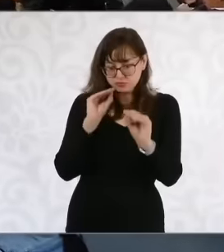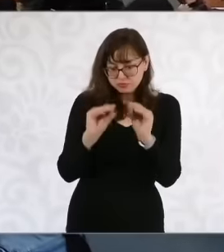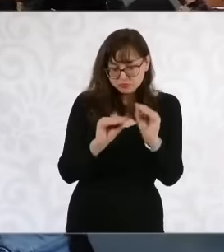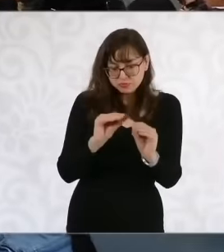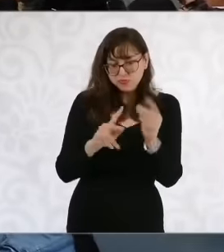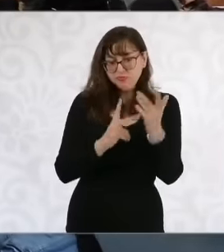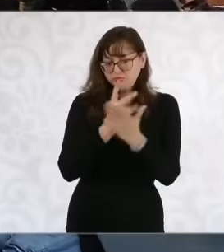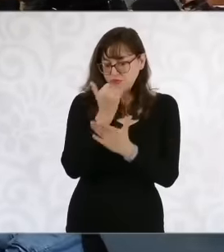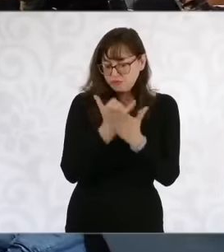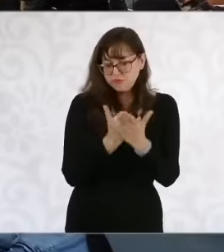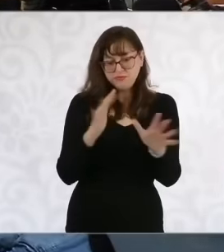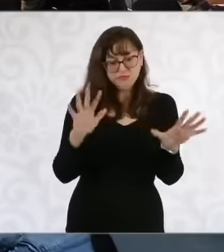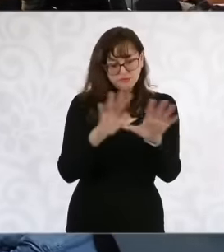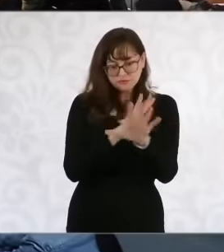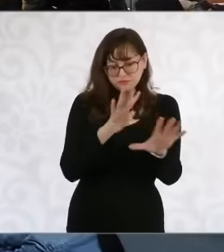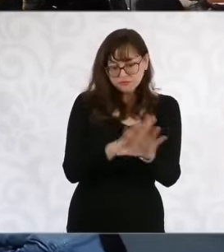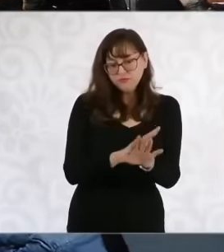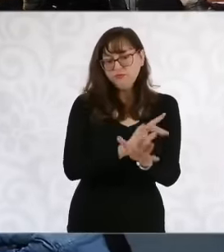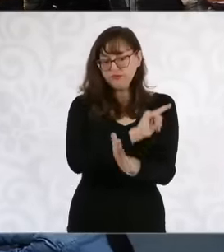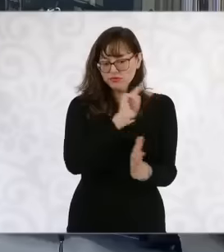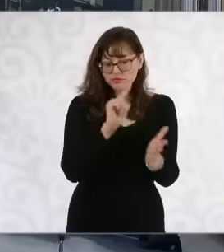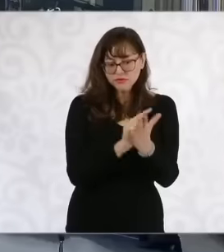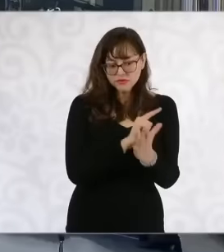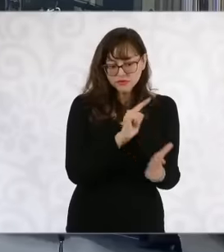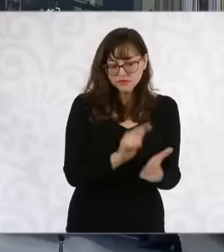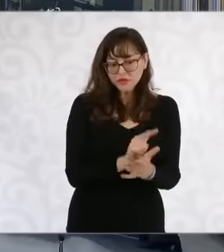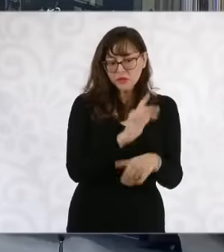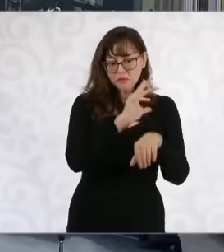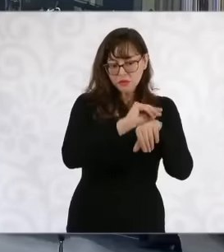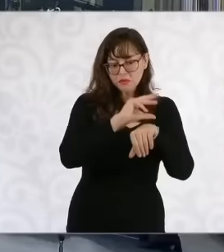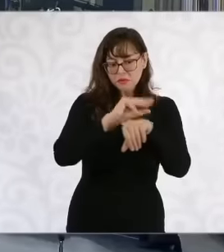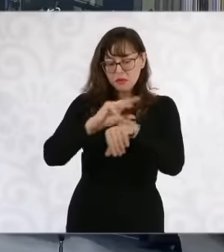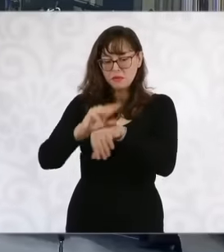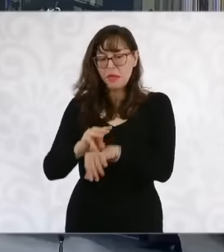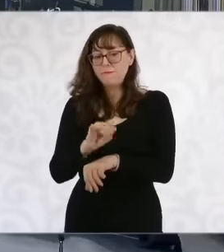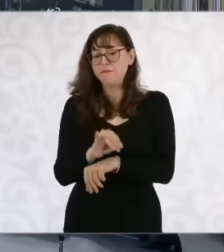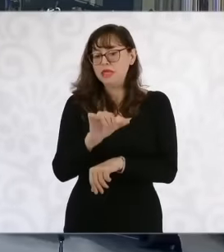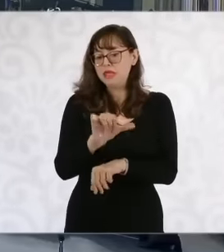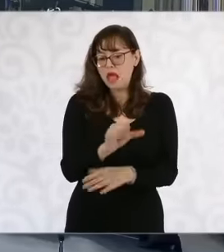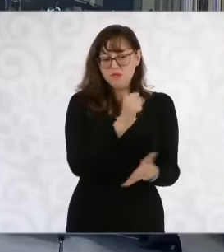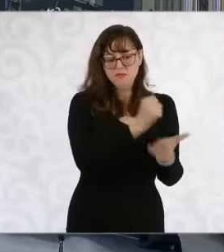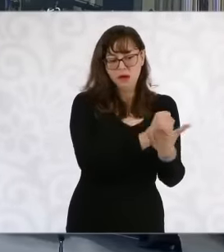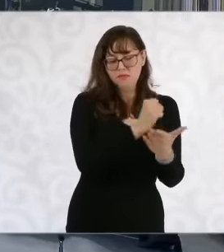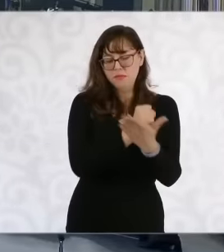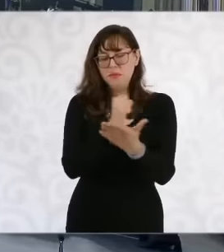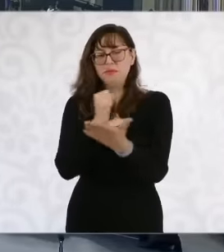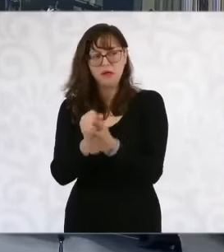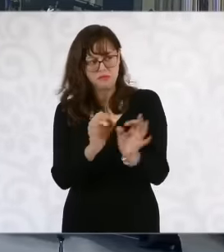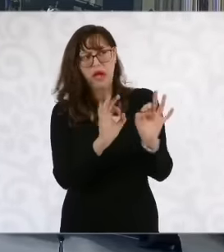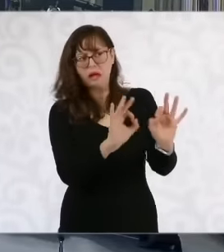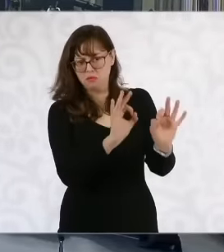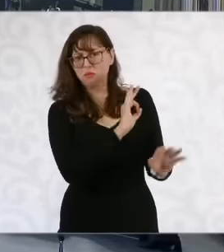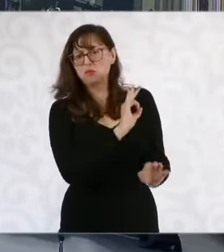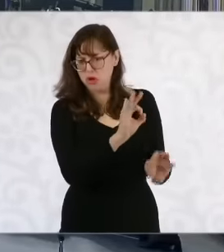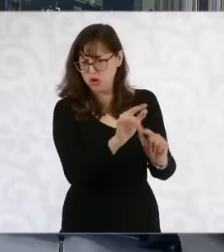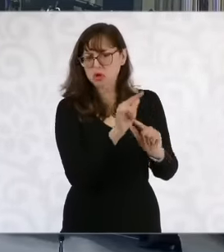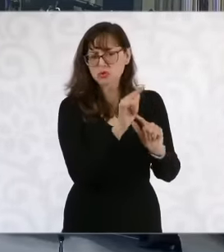The law requested mine perfectly but others do not, the vast majority continue to build and I had already